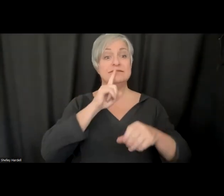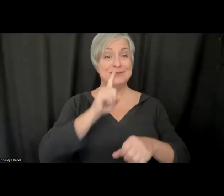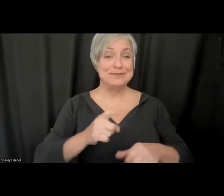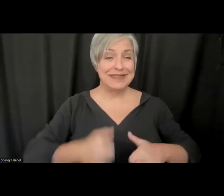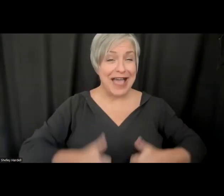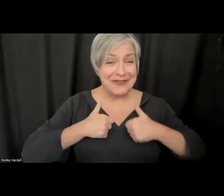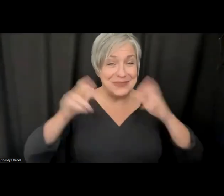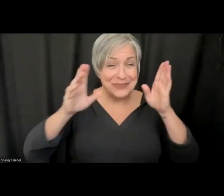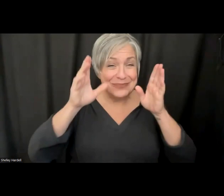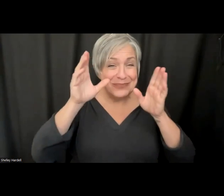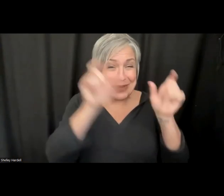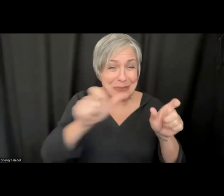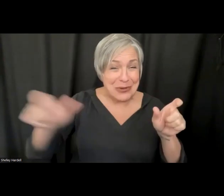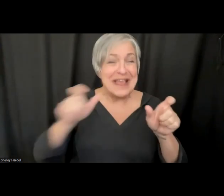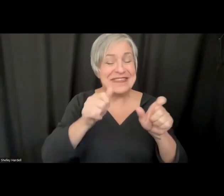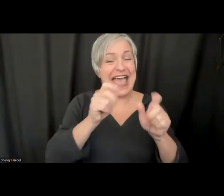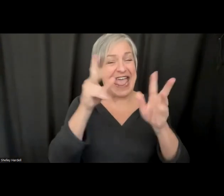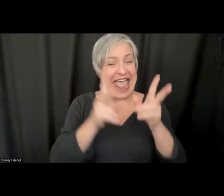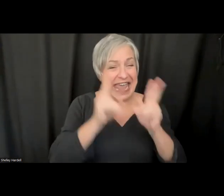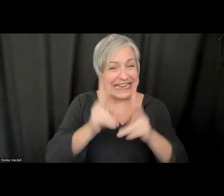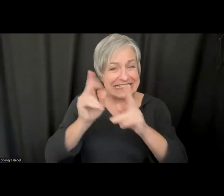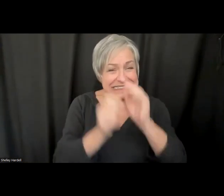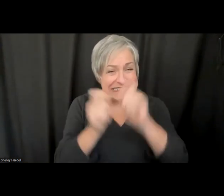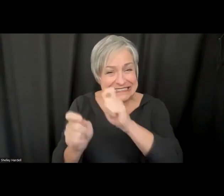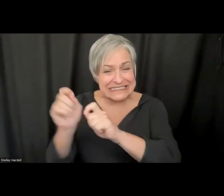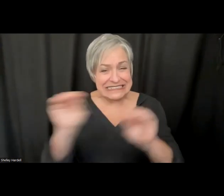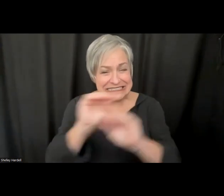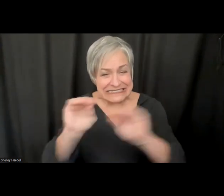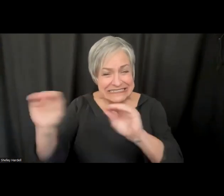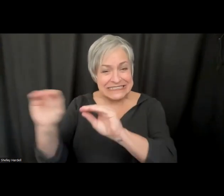third QA stop to make sure it's flawless. Then we output